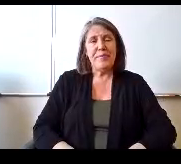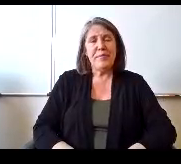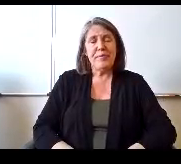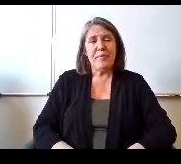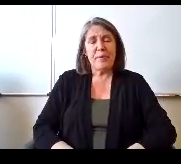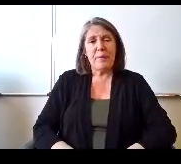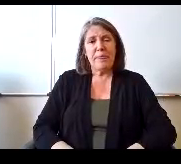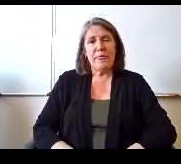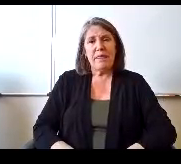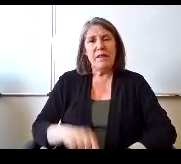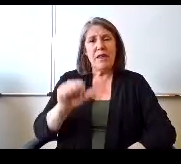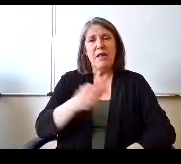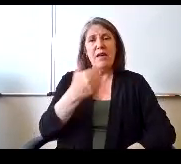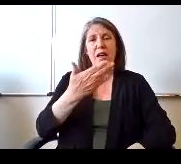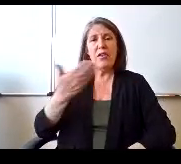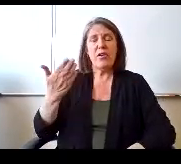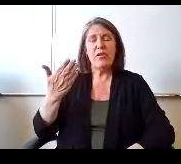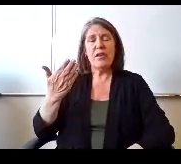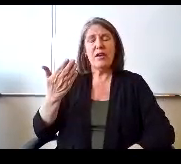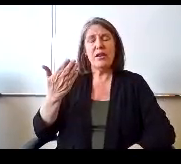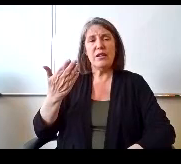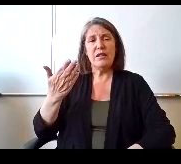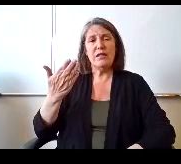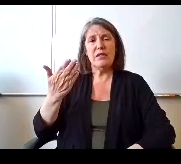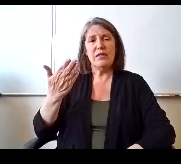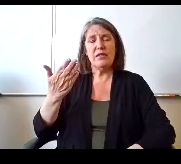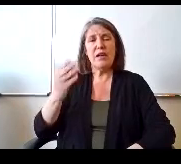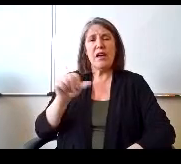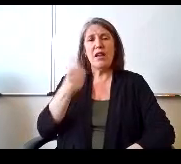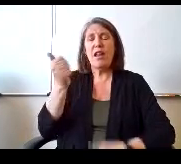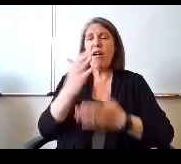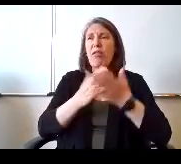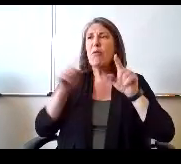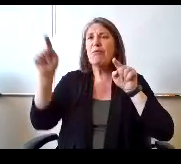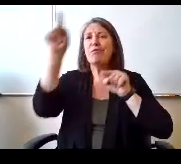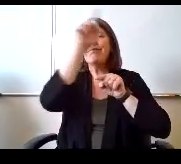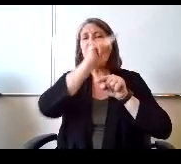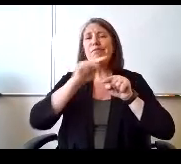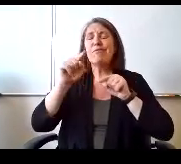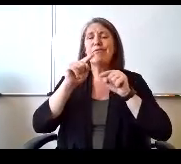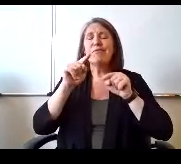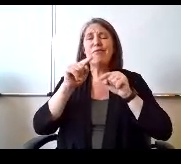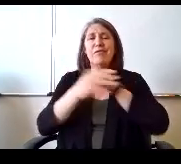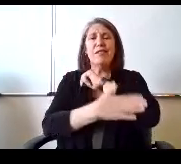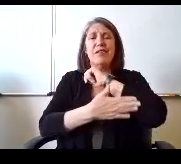Other things, such as in other parts of the country, drag Queen story I our do we have